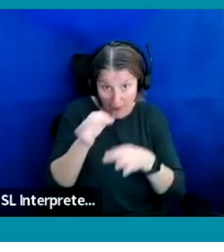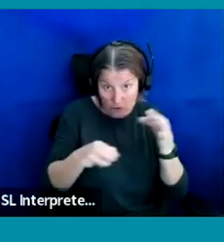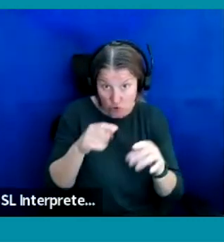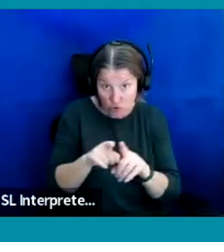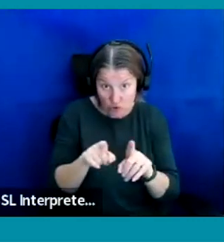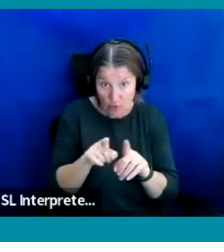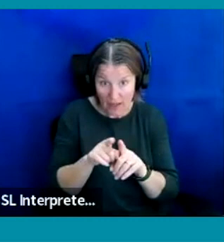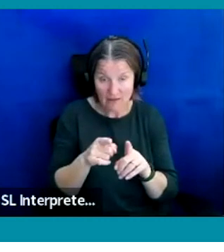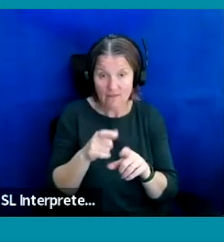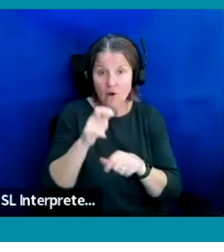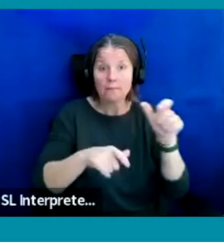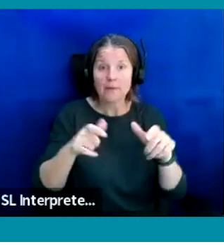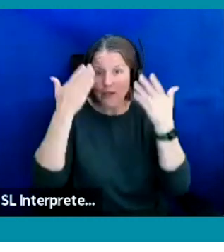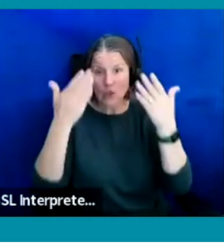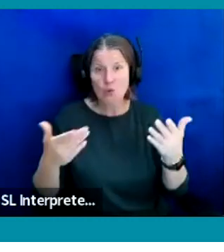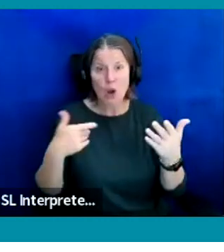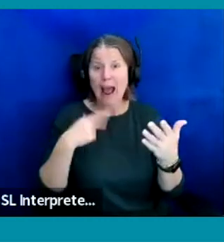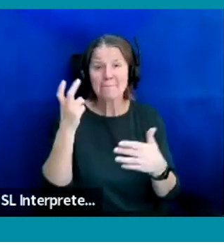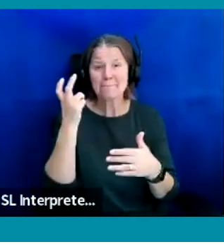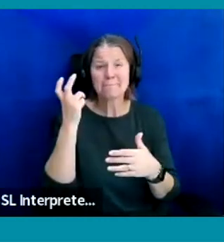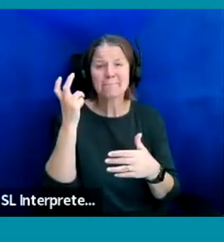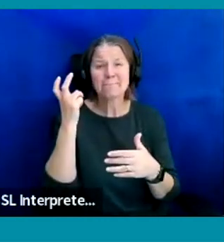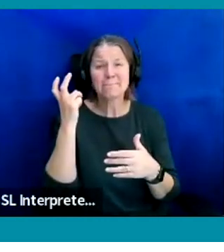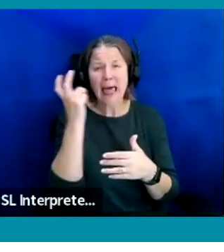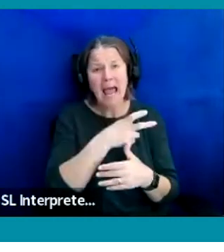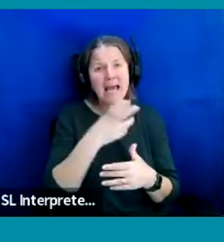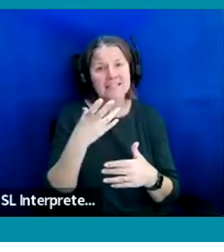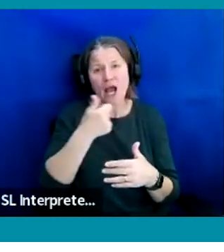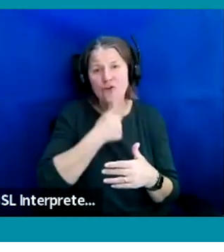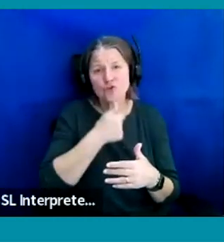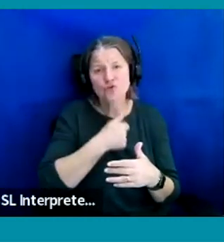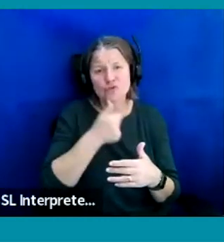Think for those who don't know I'm blind then you're a screen reader so it's always a bit tricky trying to pick through these questions.